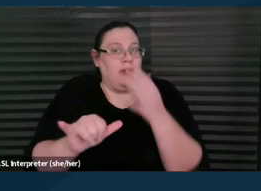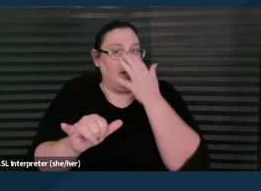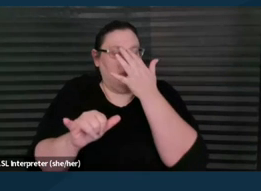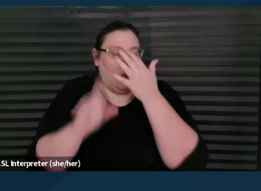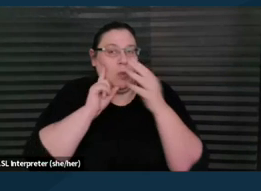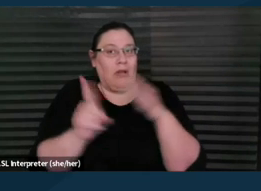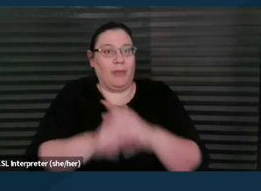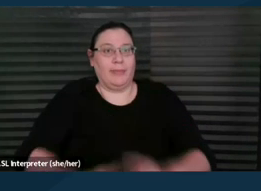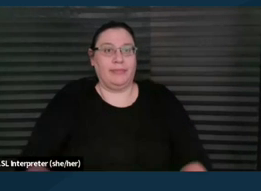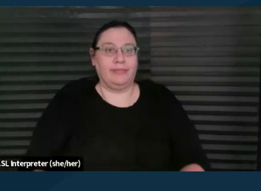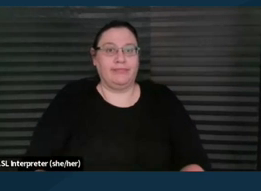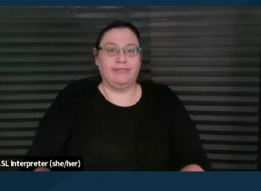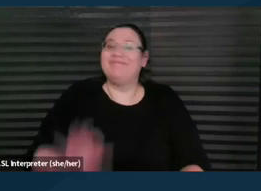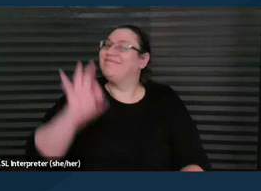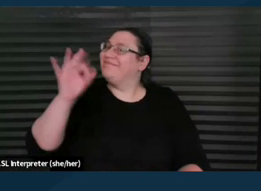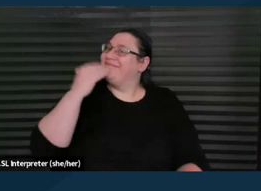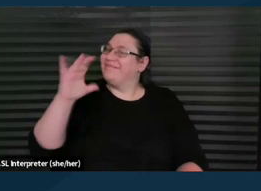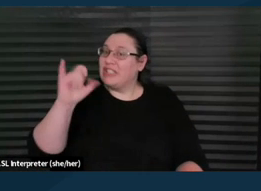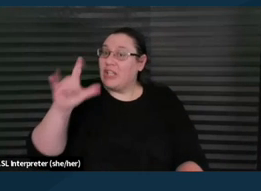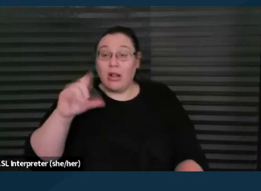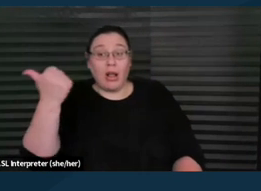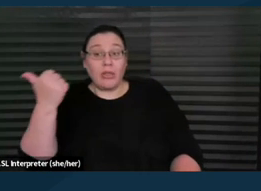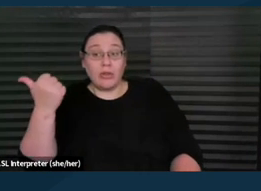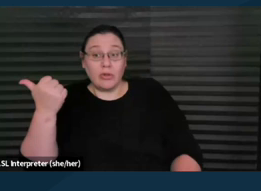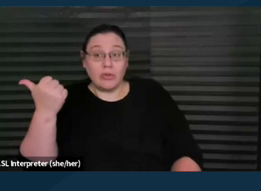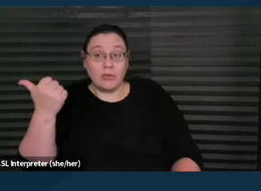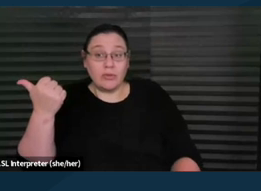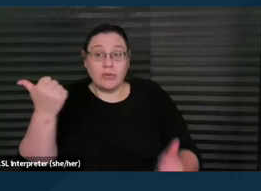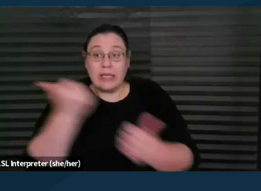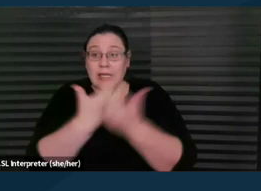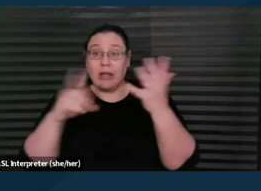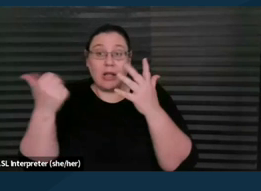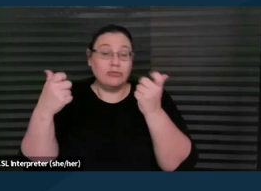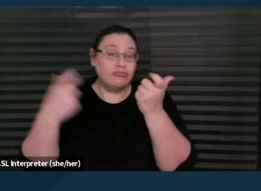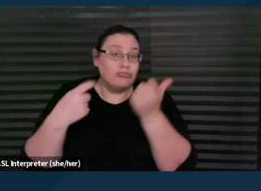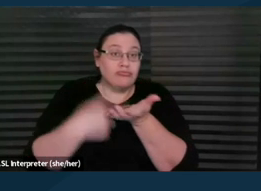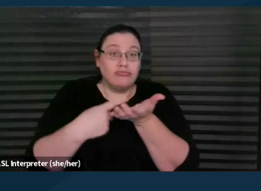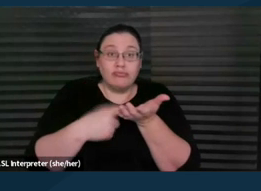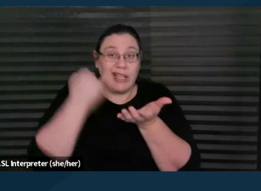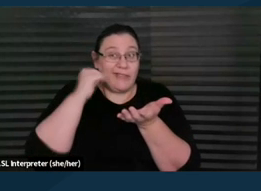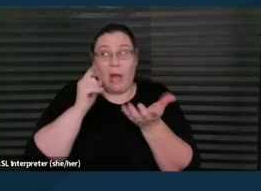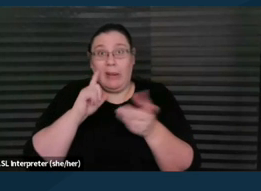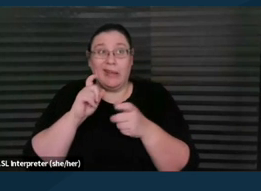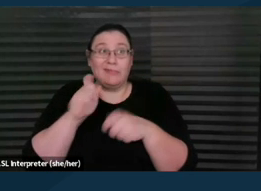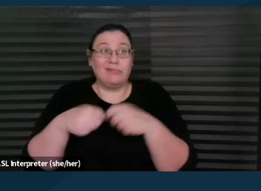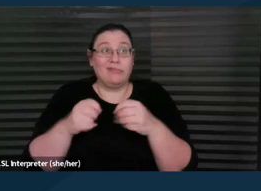Thank you, Cheryl. Anybody else have anything that they wanna talk about? If not, we can wrap this up a little sooner than we expected.